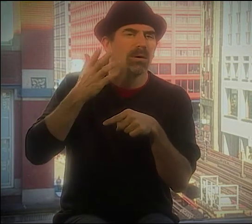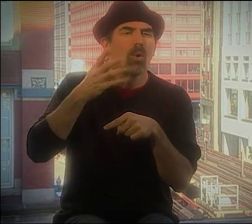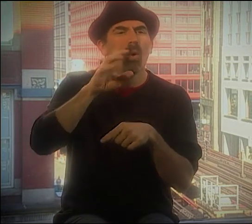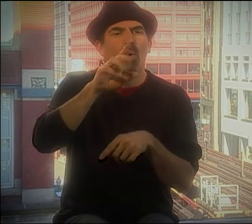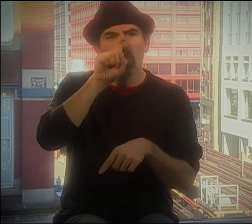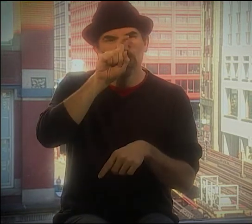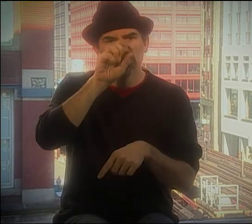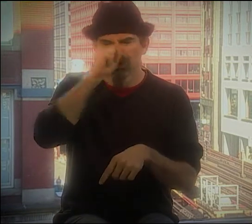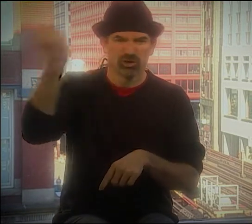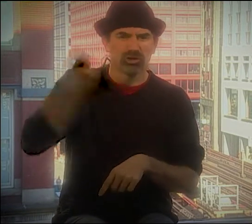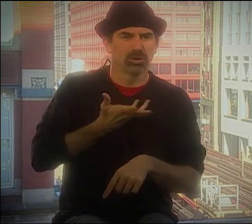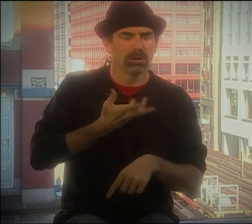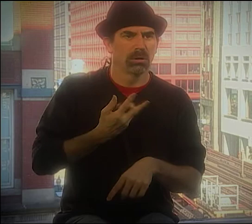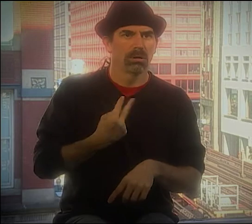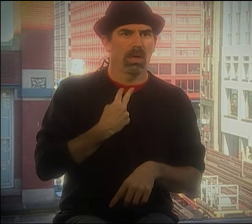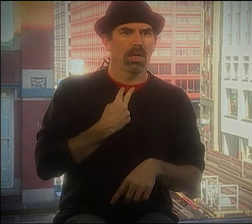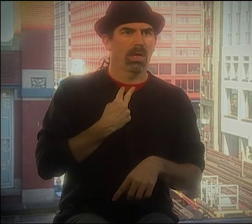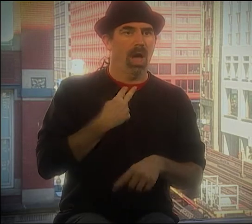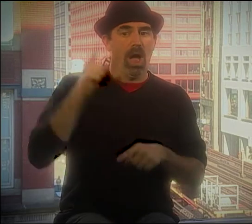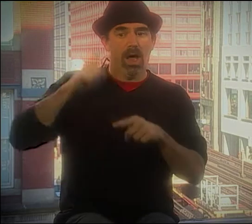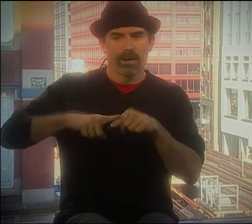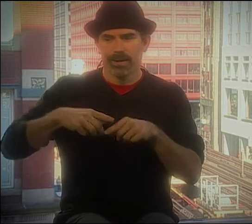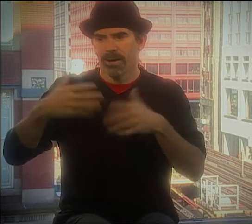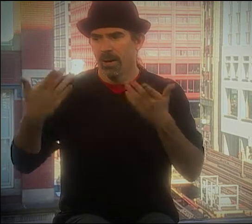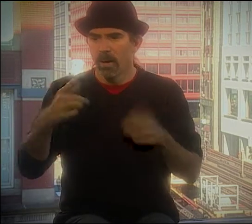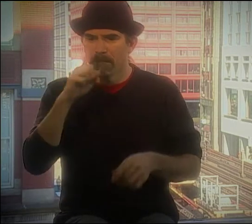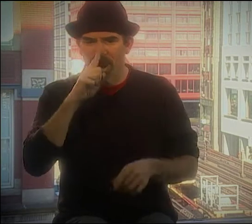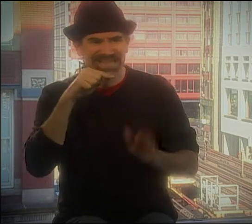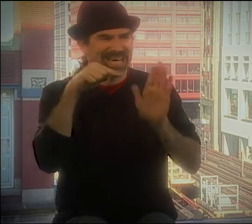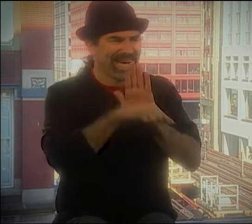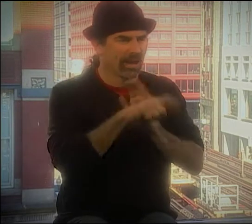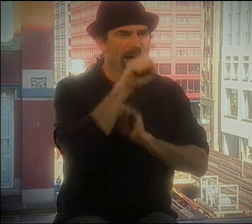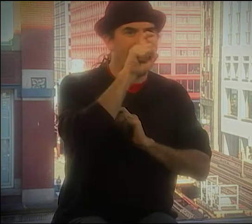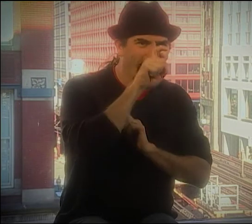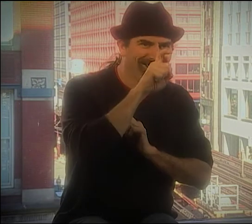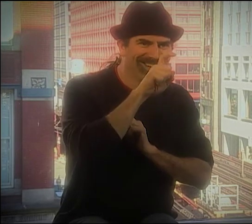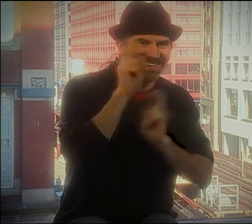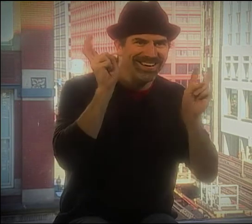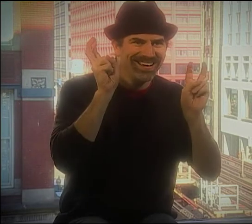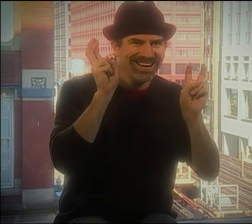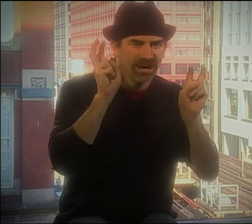YOU KNOW EVERYBODY IGNORES THE KING, AND THEN THEY HAVE